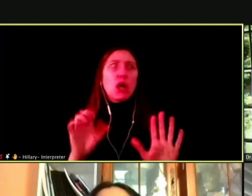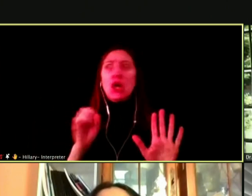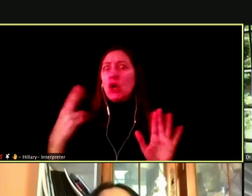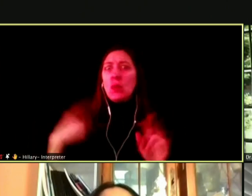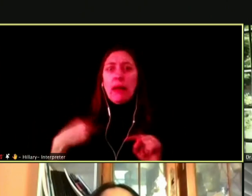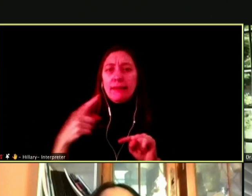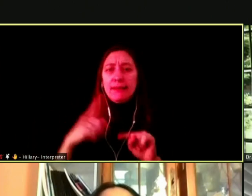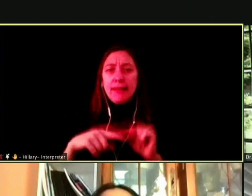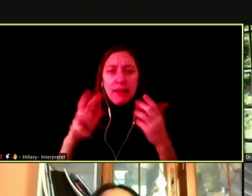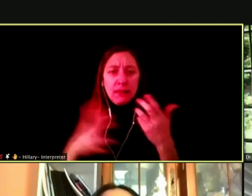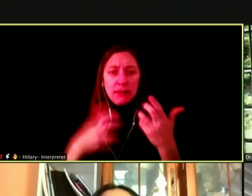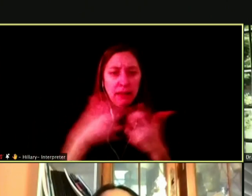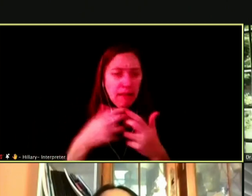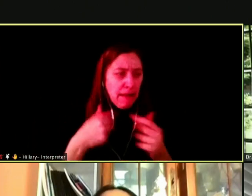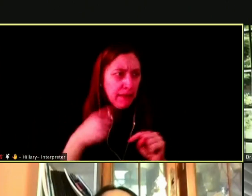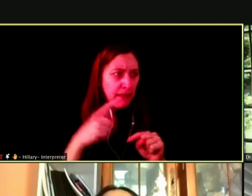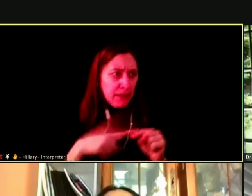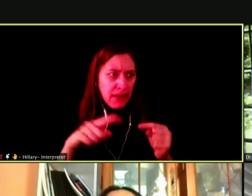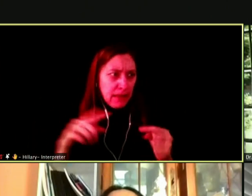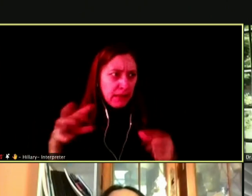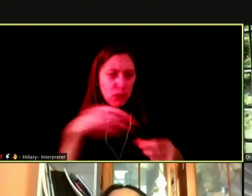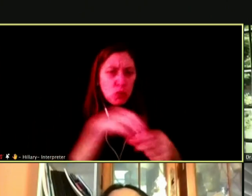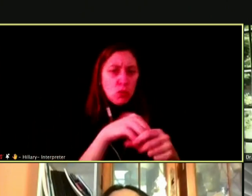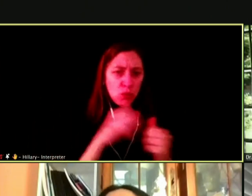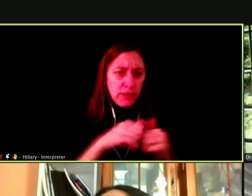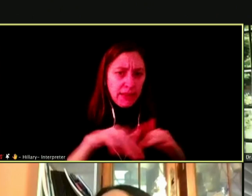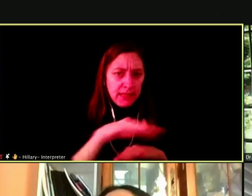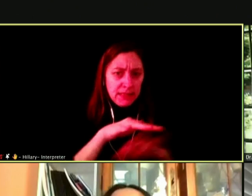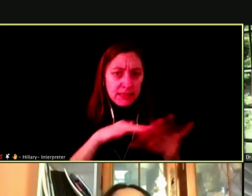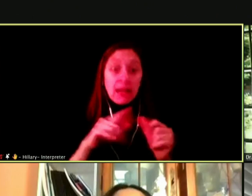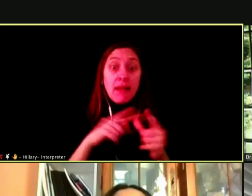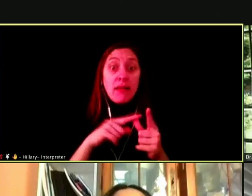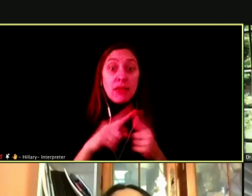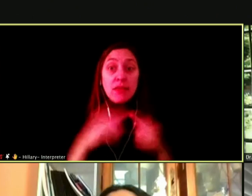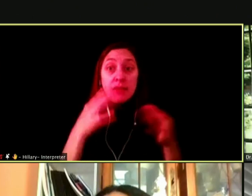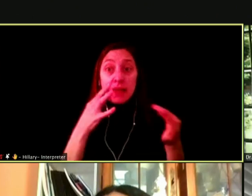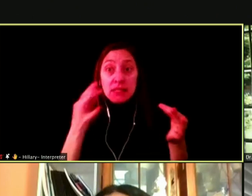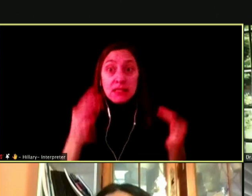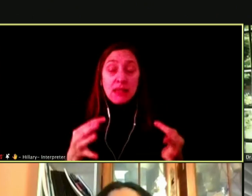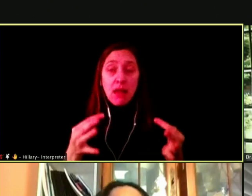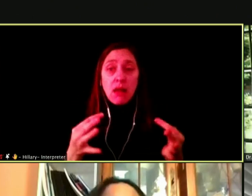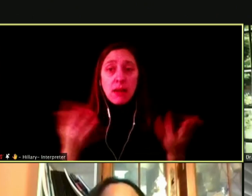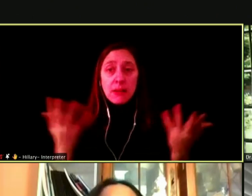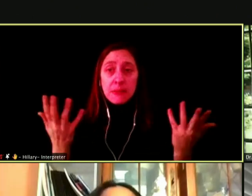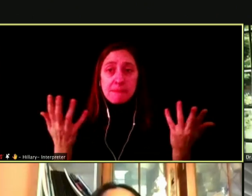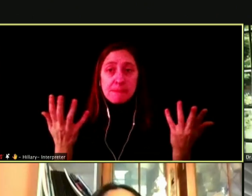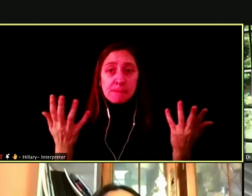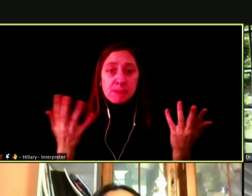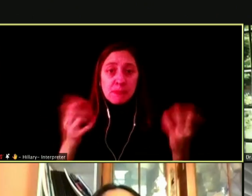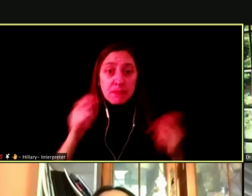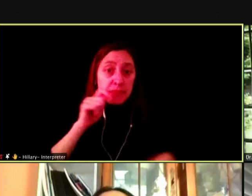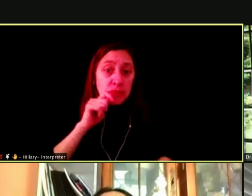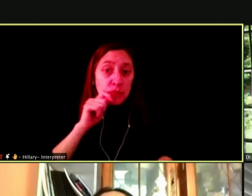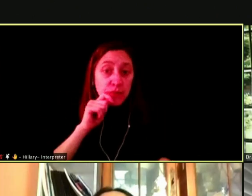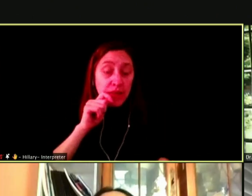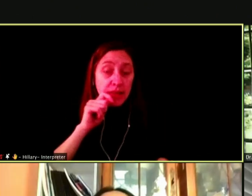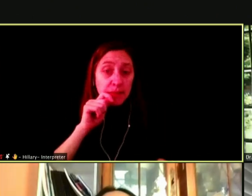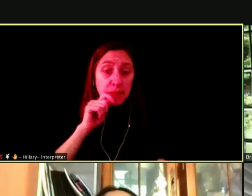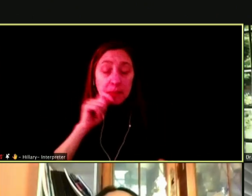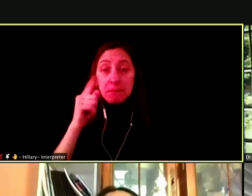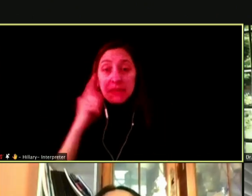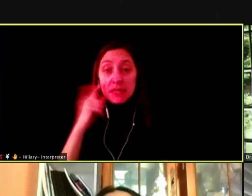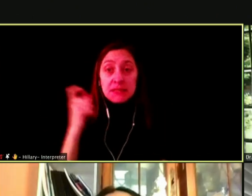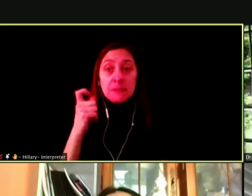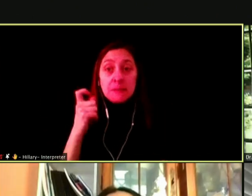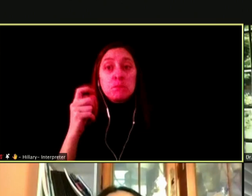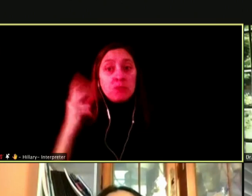NO WAY FOR ME TO FIT IN, THEY TAKE UPON THESE ROUTES OF VAPING BECAUSE THEY SEE VAPING AND